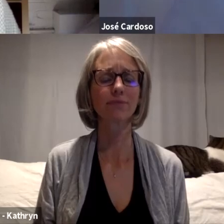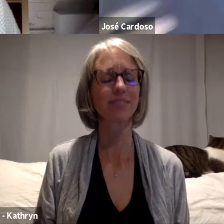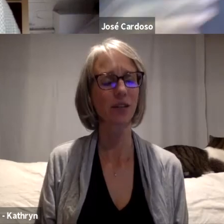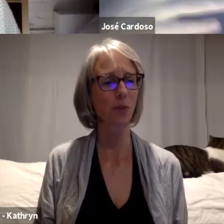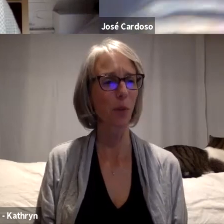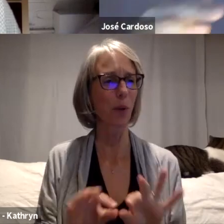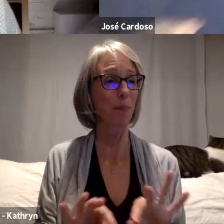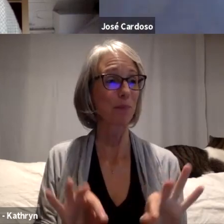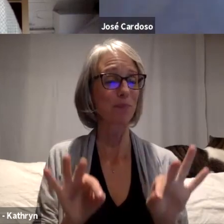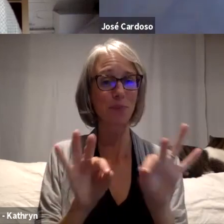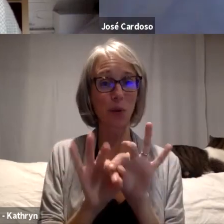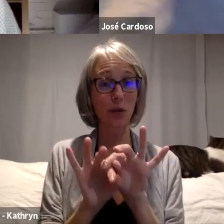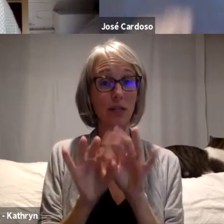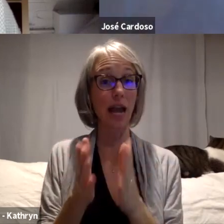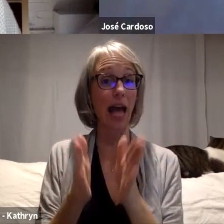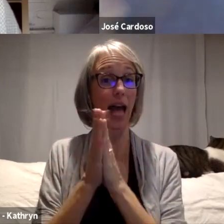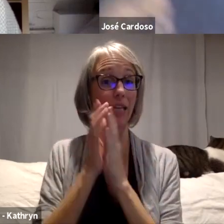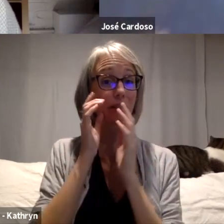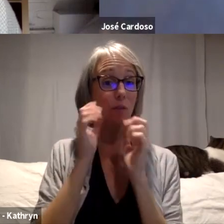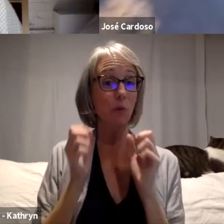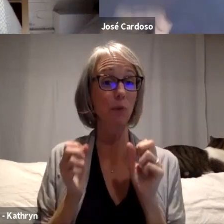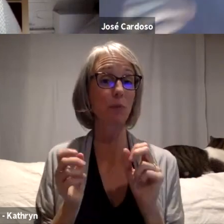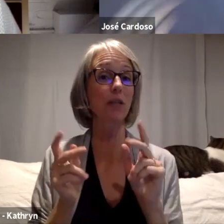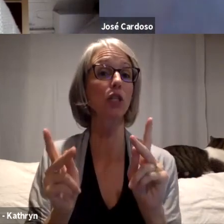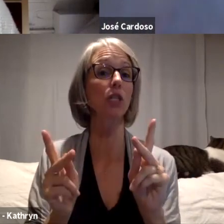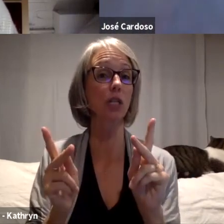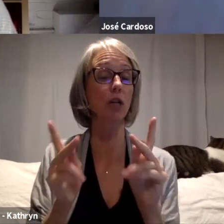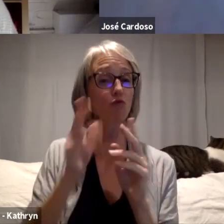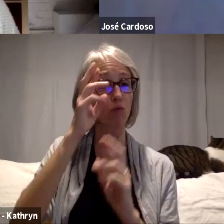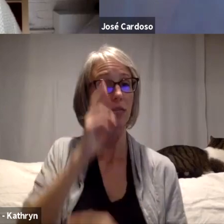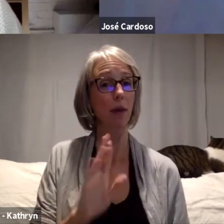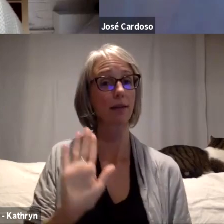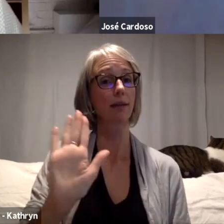was following the times of the people we were asking permission for.